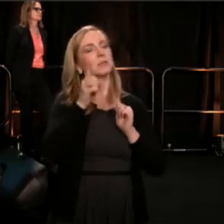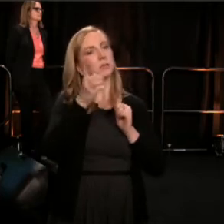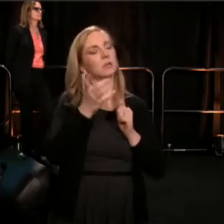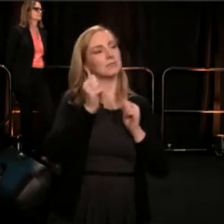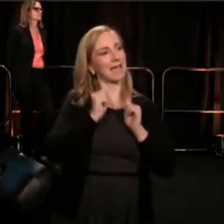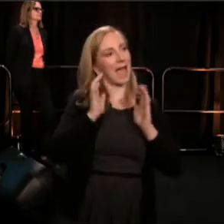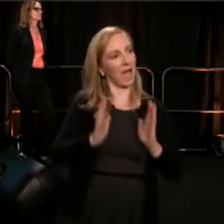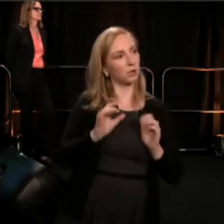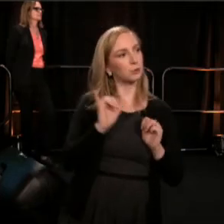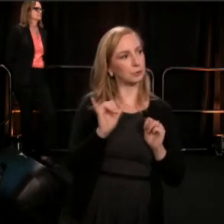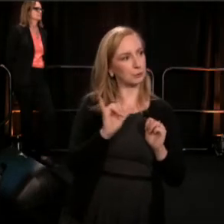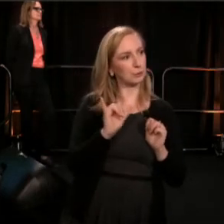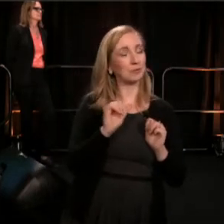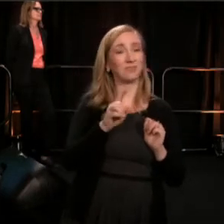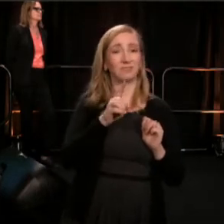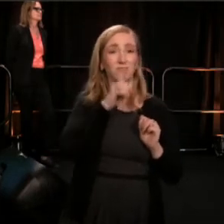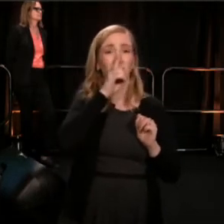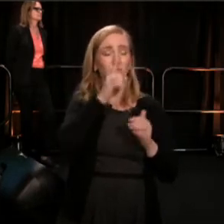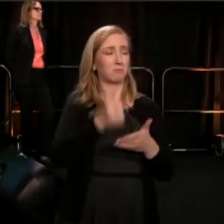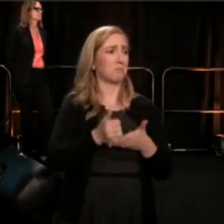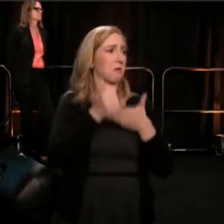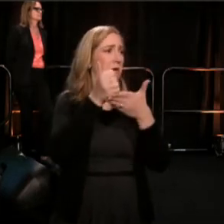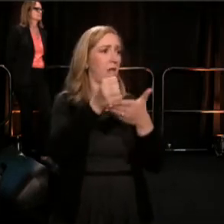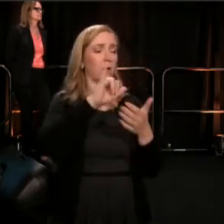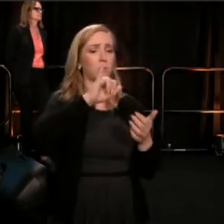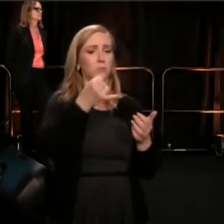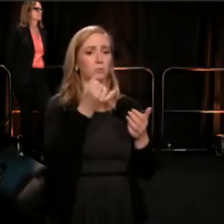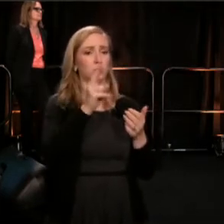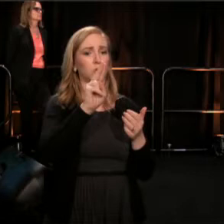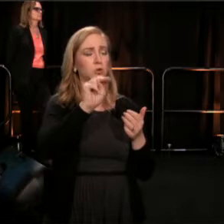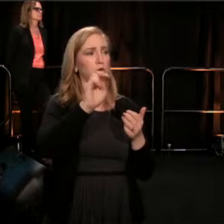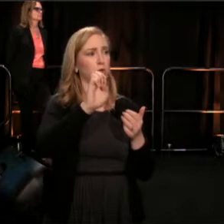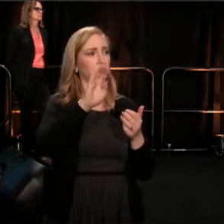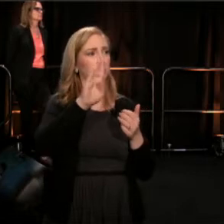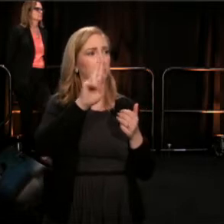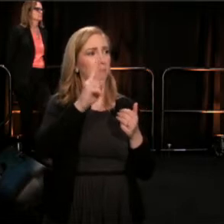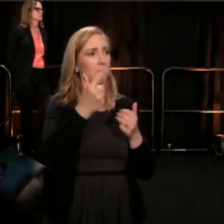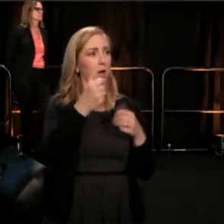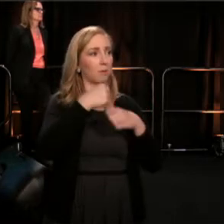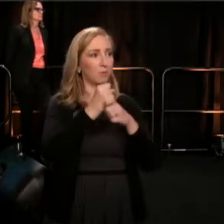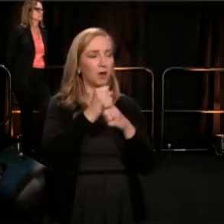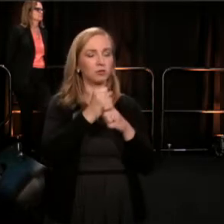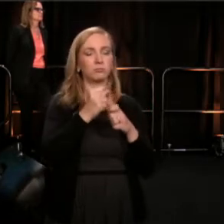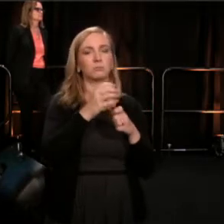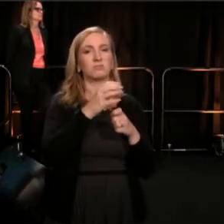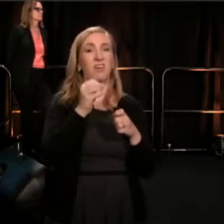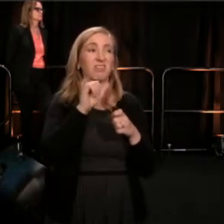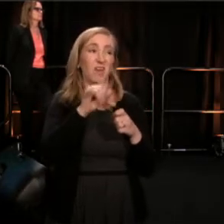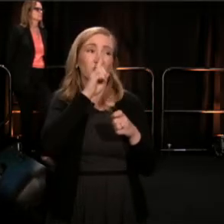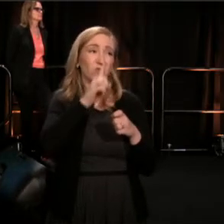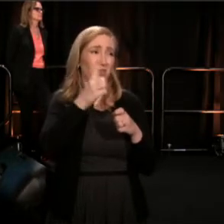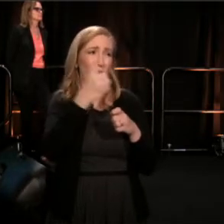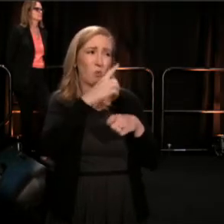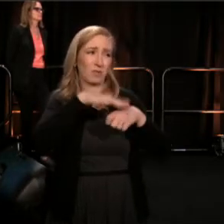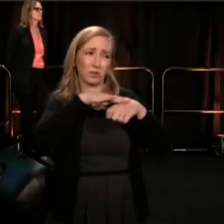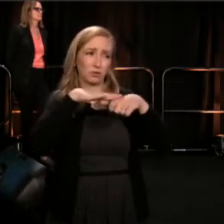a means of support for Junebug Productions work. But that only scratches the surface of his visionary leadership.